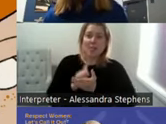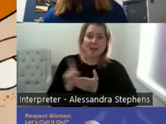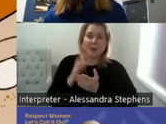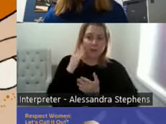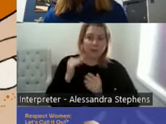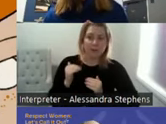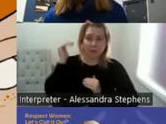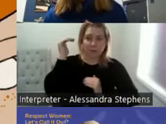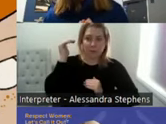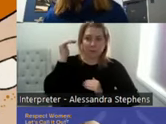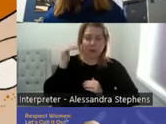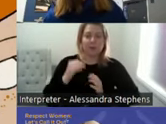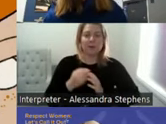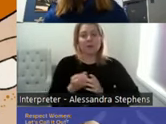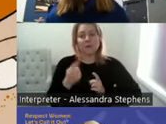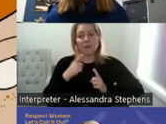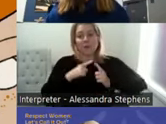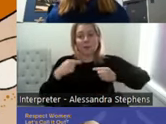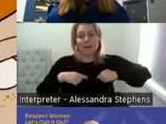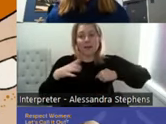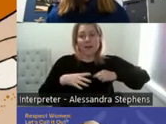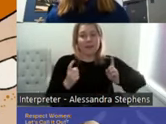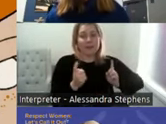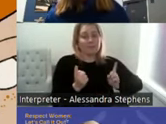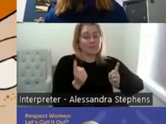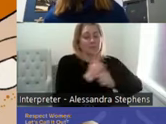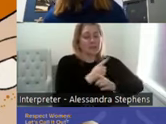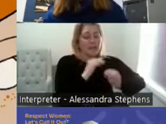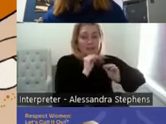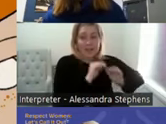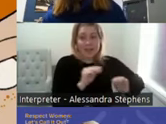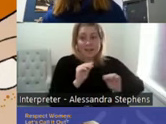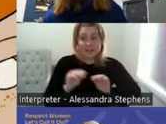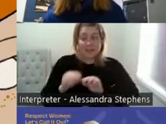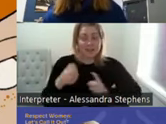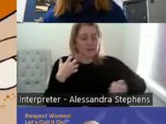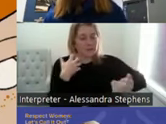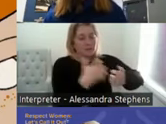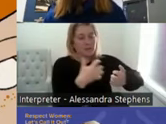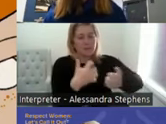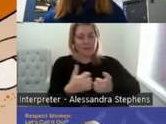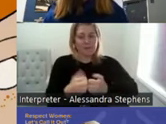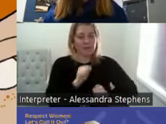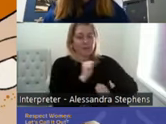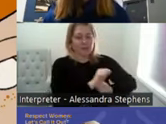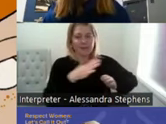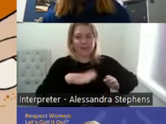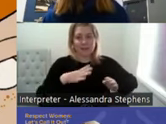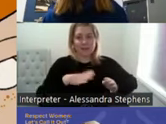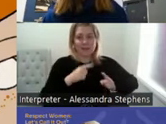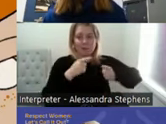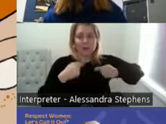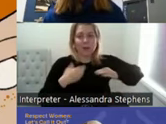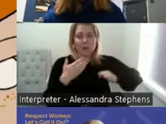education to their needs is really important. So we work a lot with special schools on actually